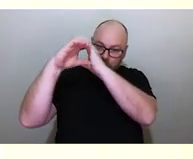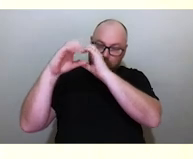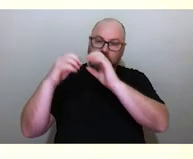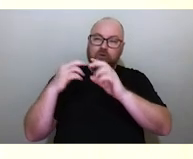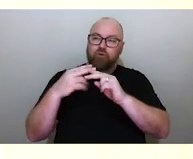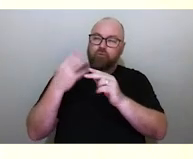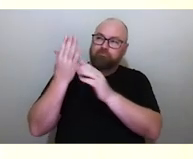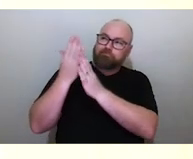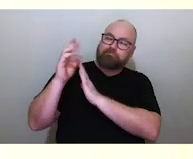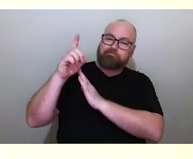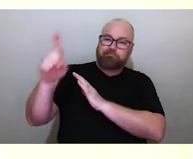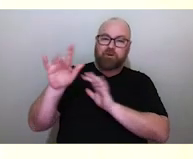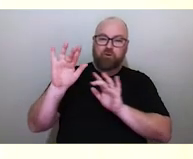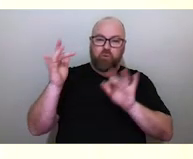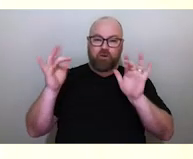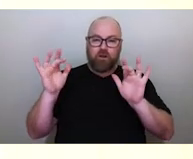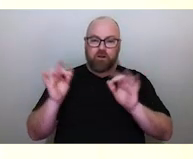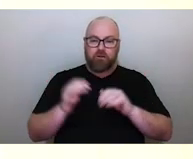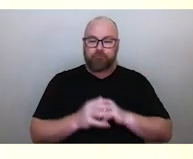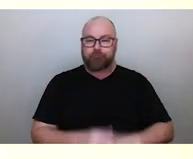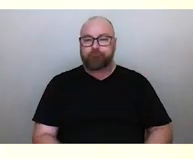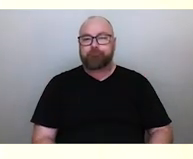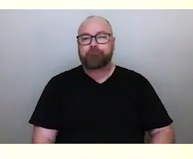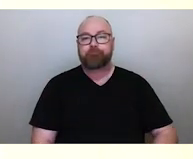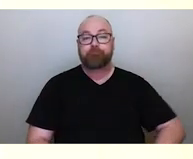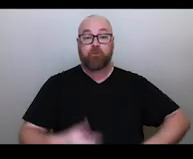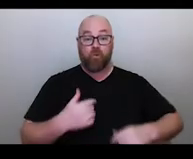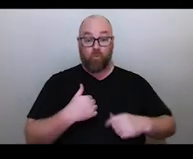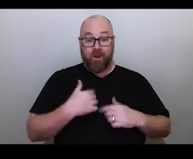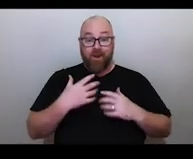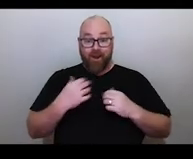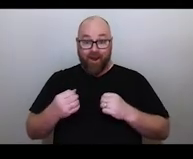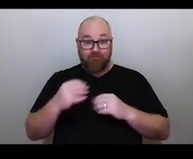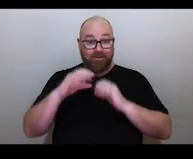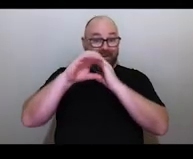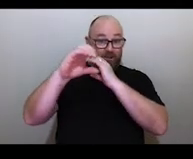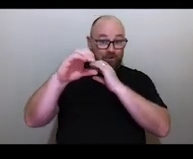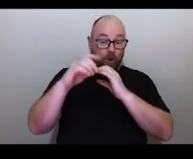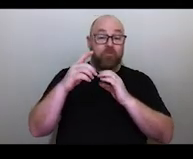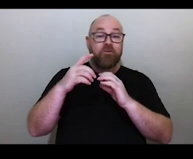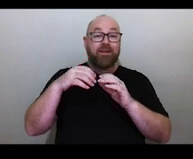We even spend billions of dollars putting telescopes into space to get away from the Earth's atmosphere,